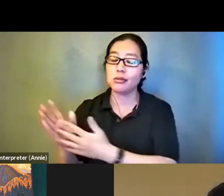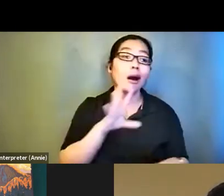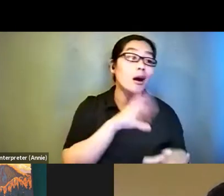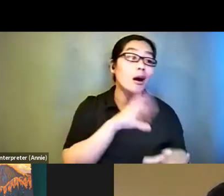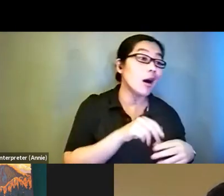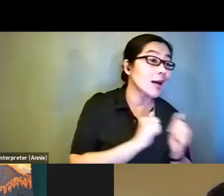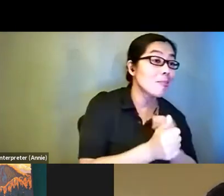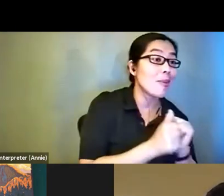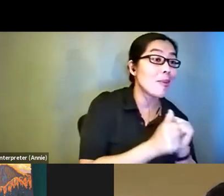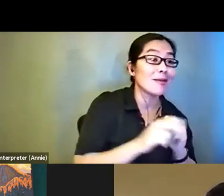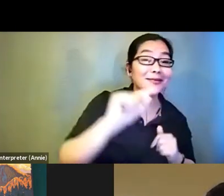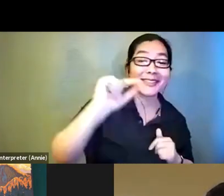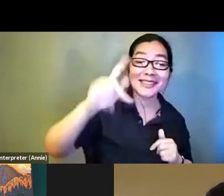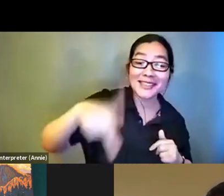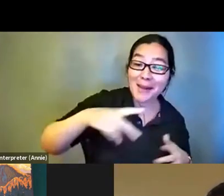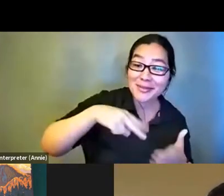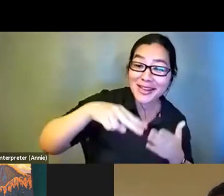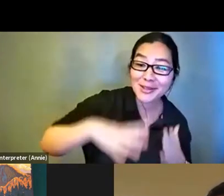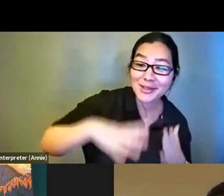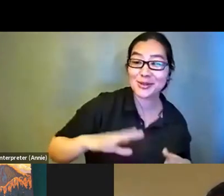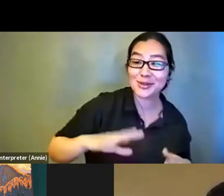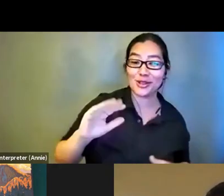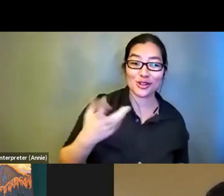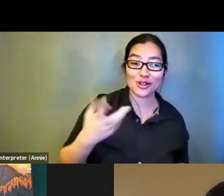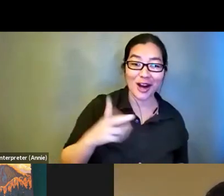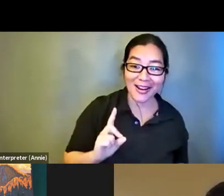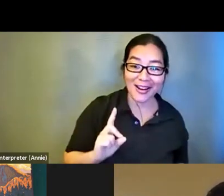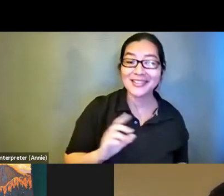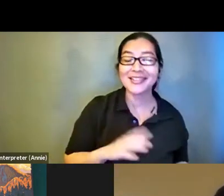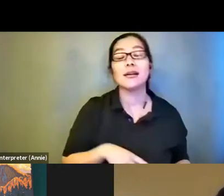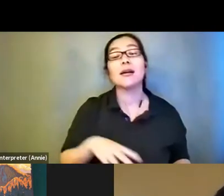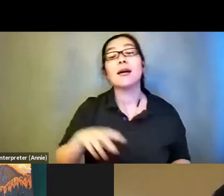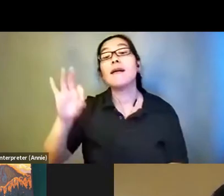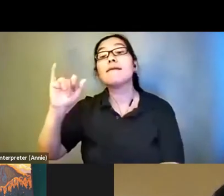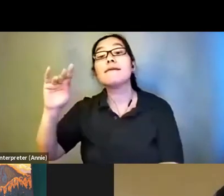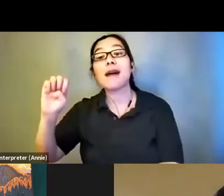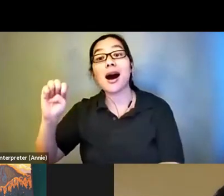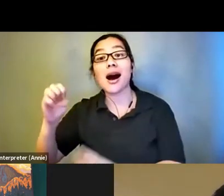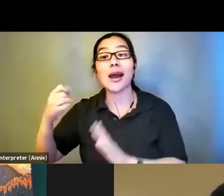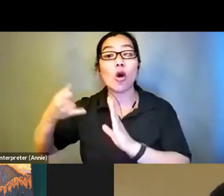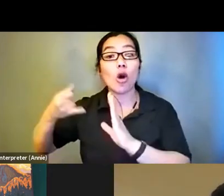child. I was a fine artist. I'm a writer, and I'm also a magician.